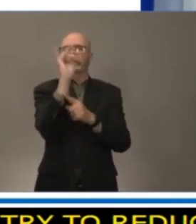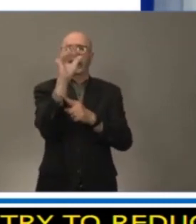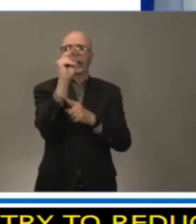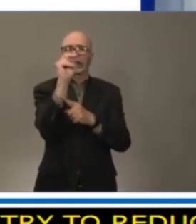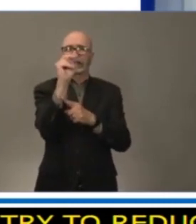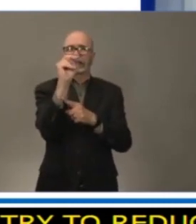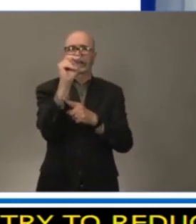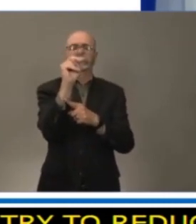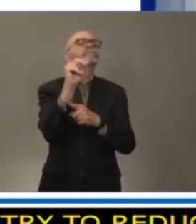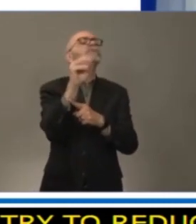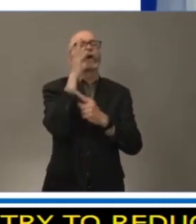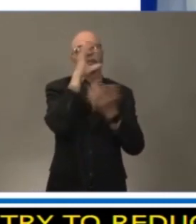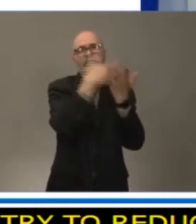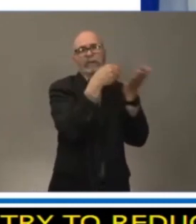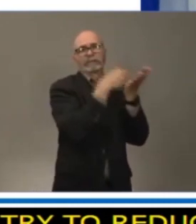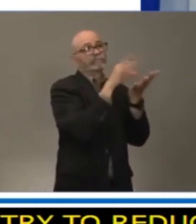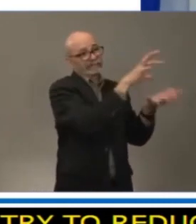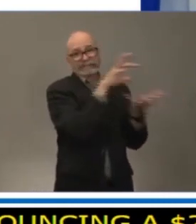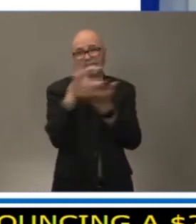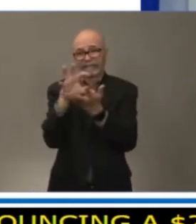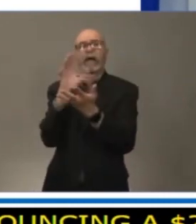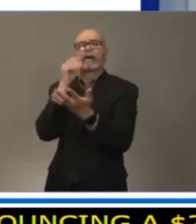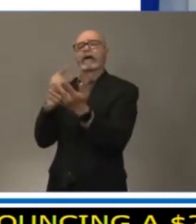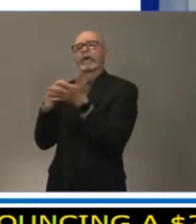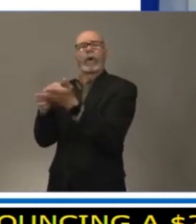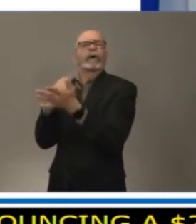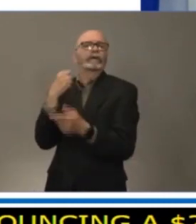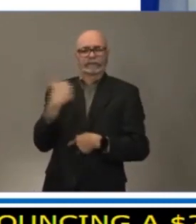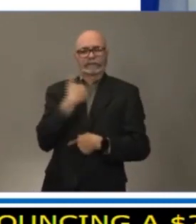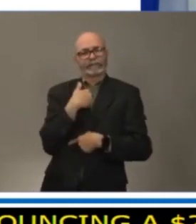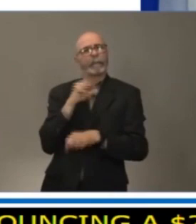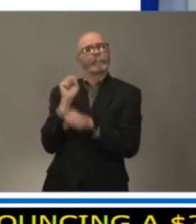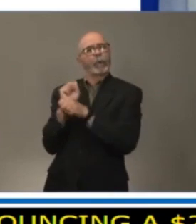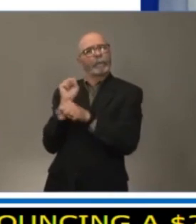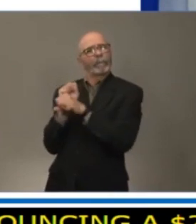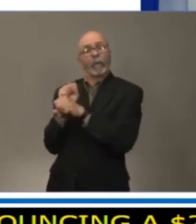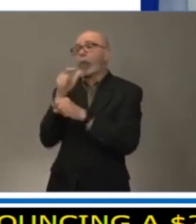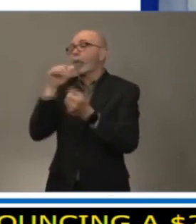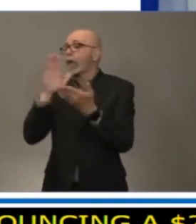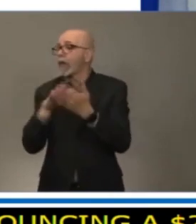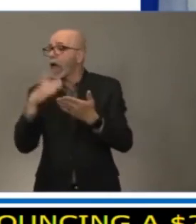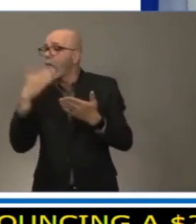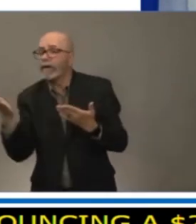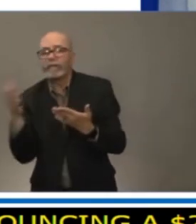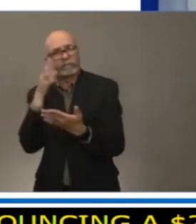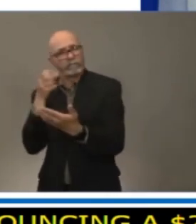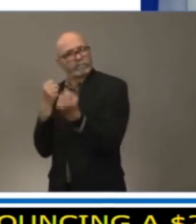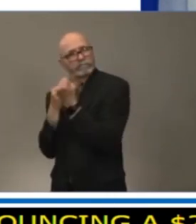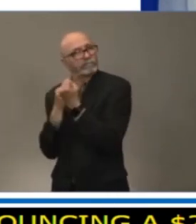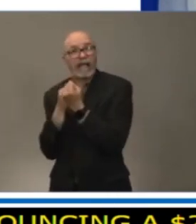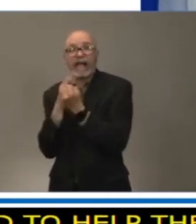off workers who do not qualify for insurance .wW will provide a one-time